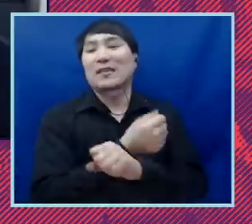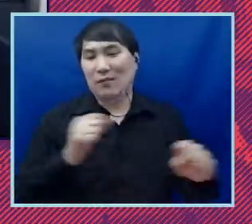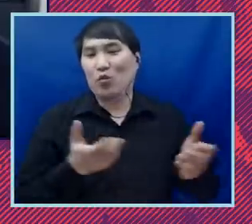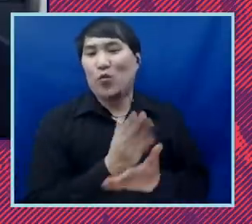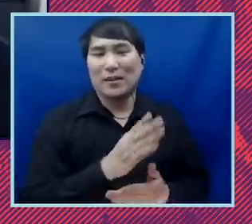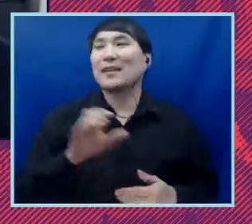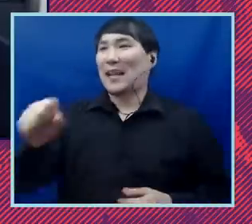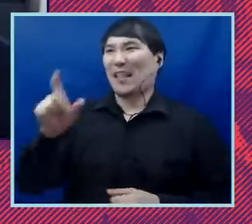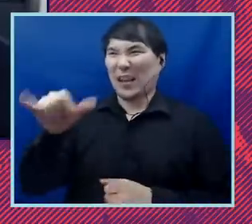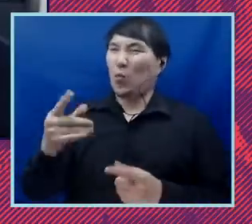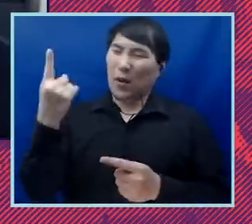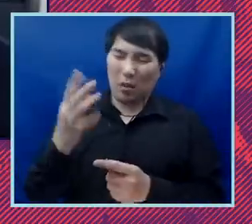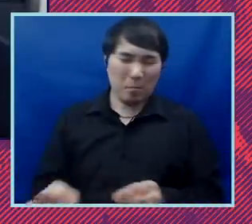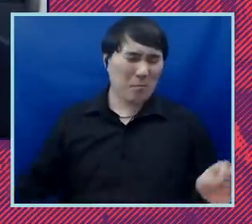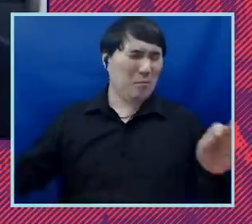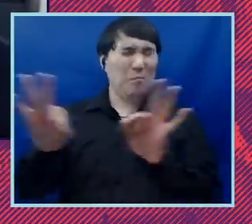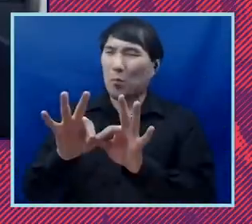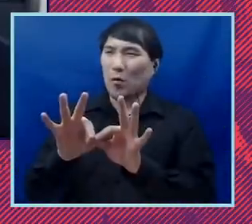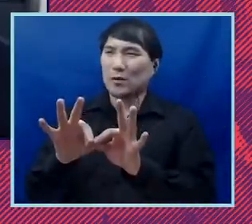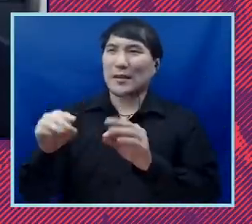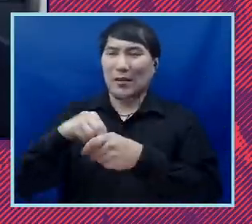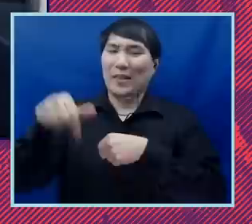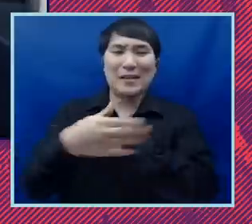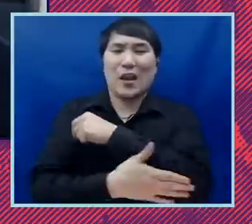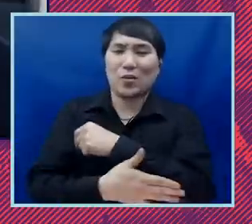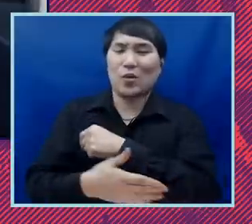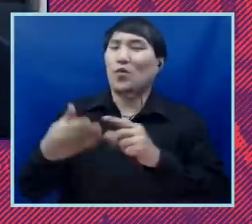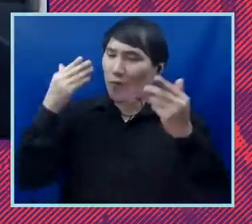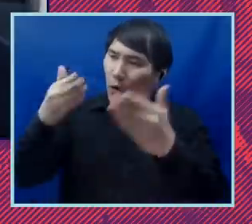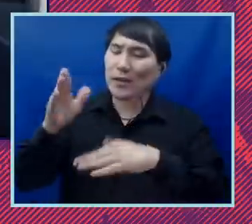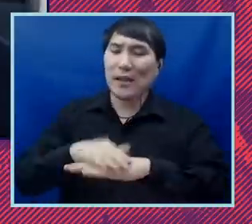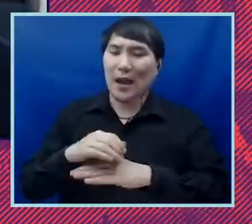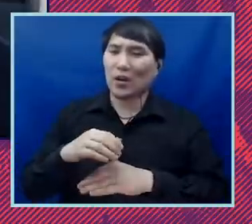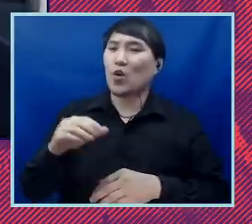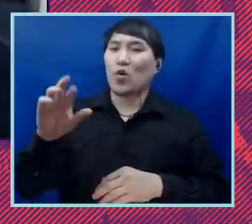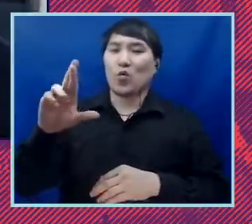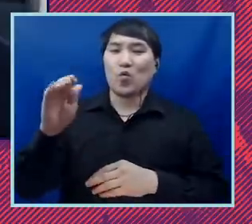institution in the entire country when it comes to racial justice and civil rights and what the LDF